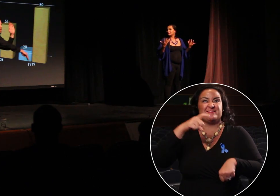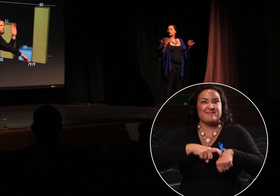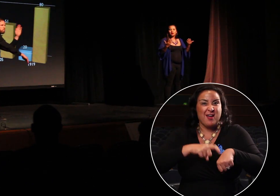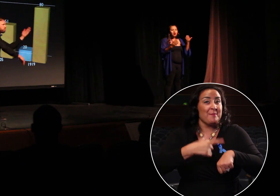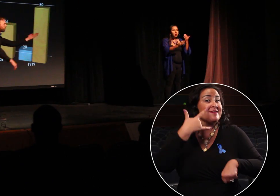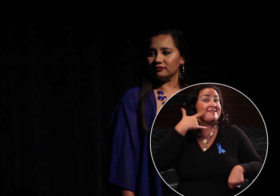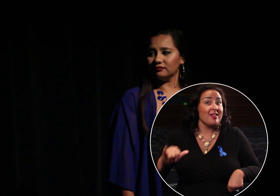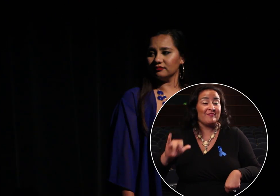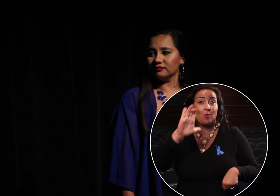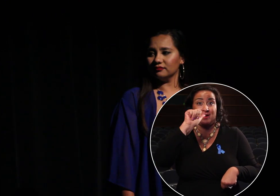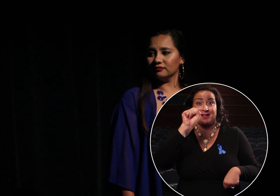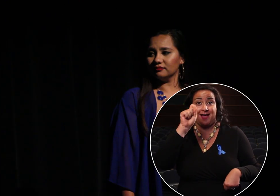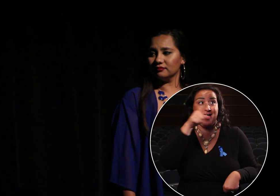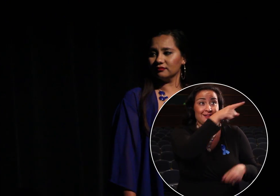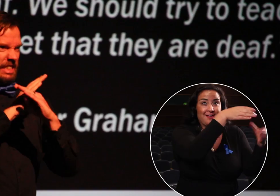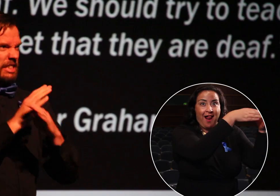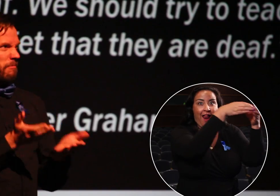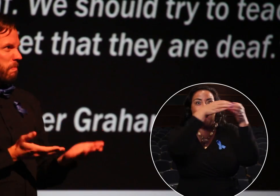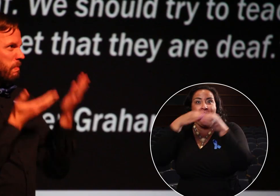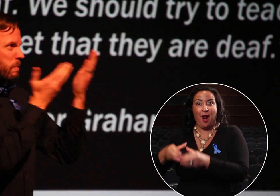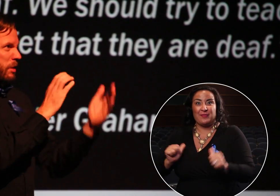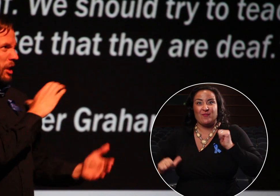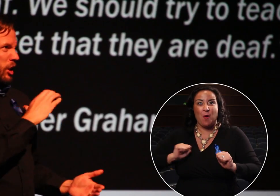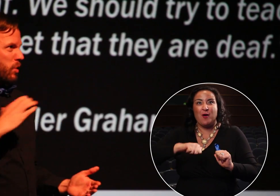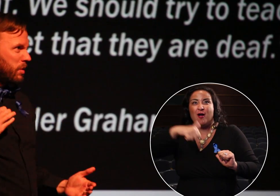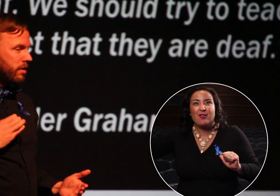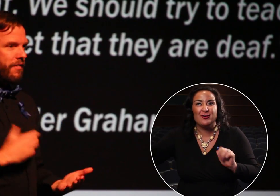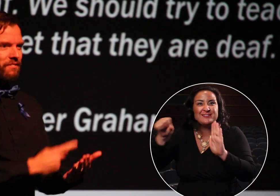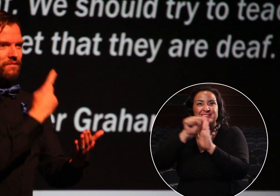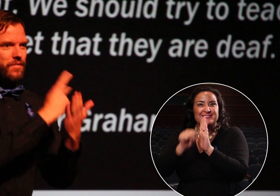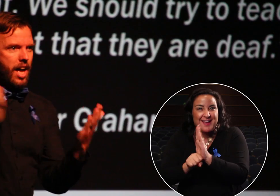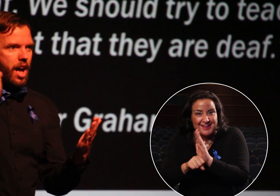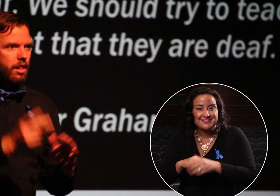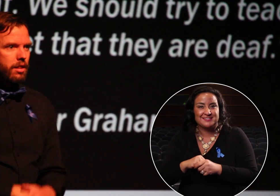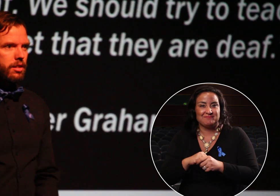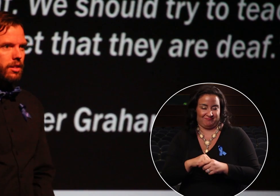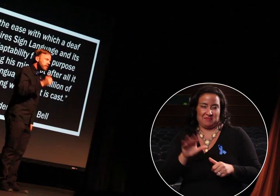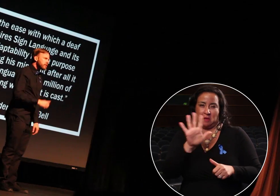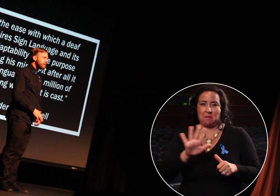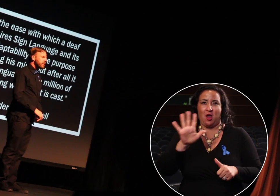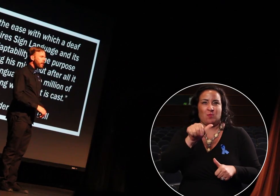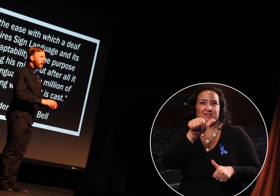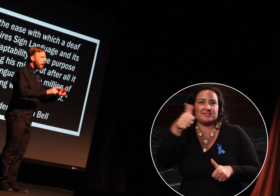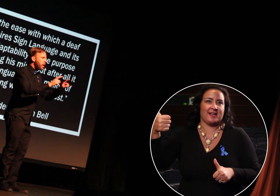This was the first time the California cast performed in another state. Of the almost